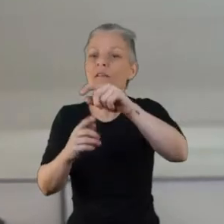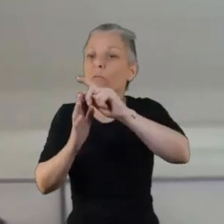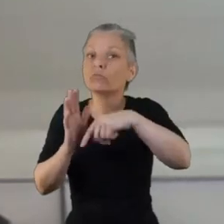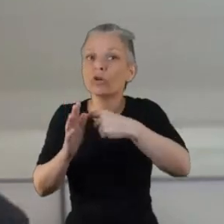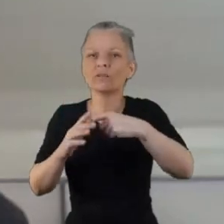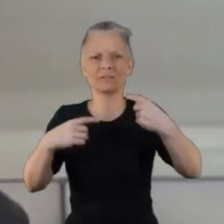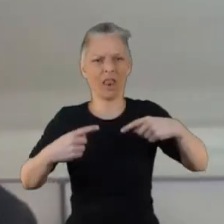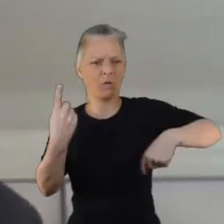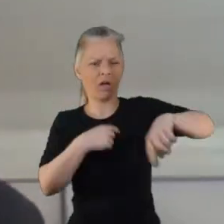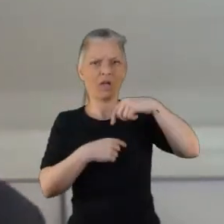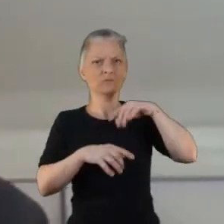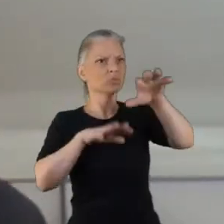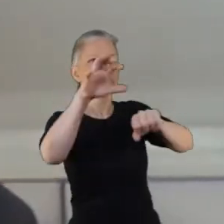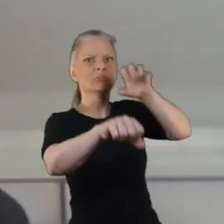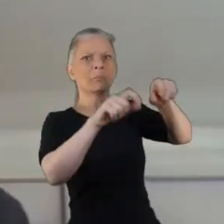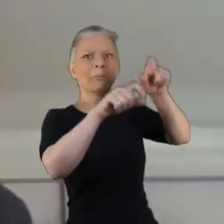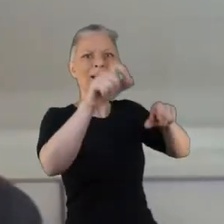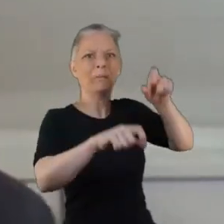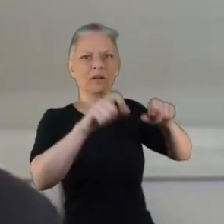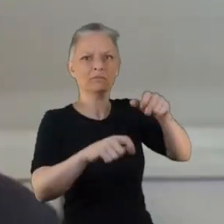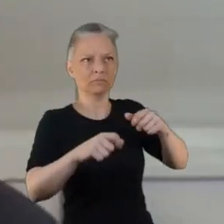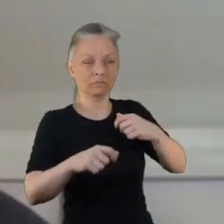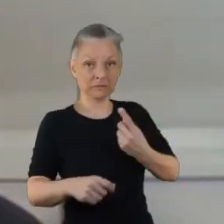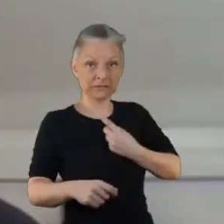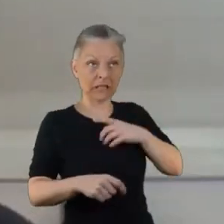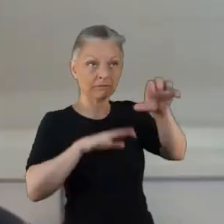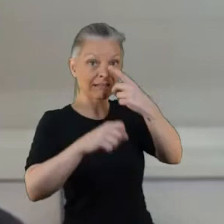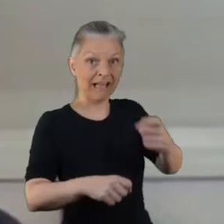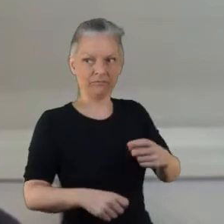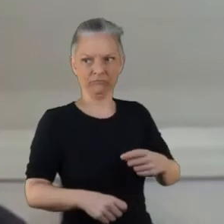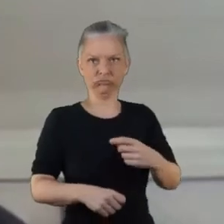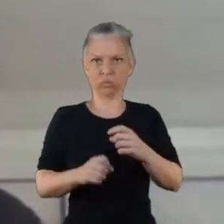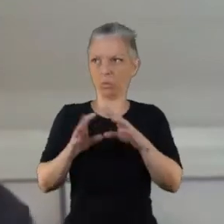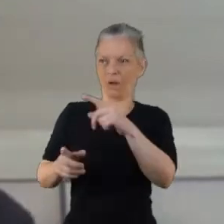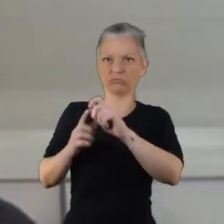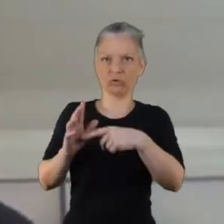I mean I think you said there's over 70 people that that we were engaged from a whole variety